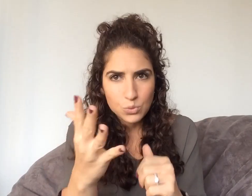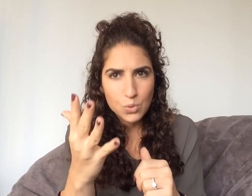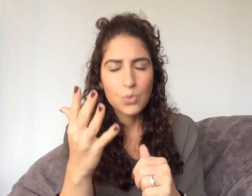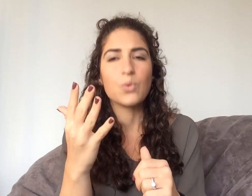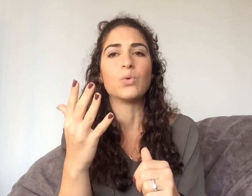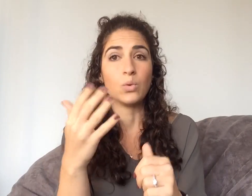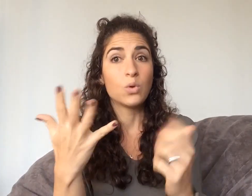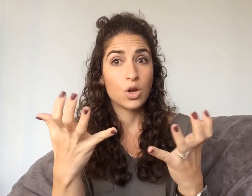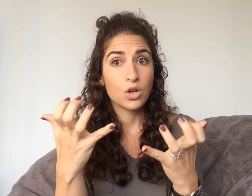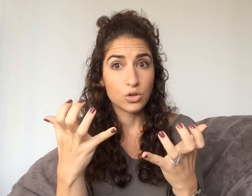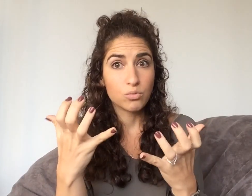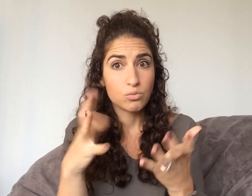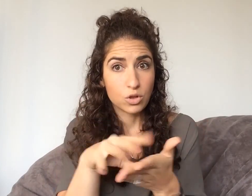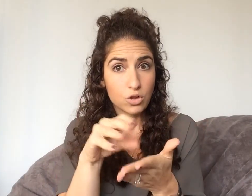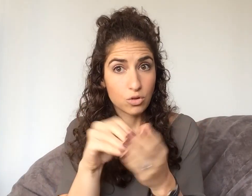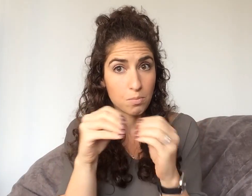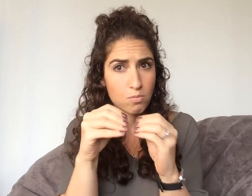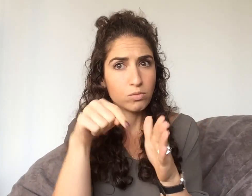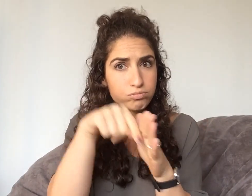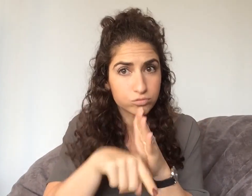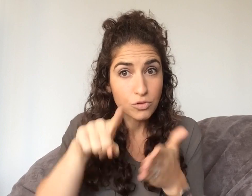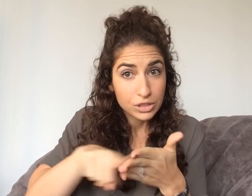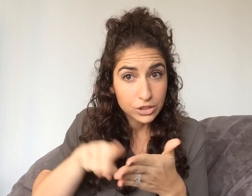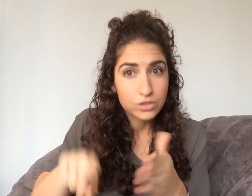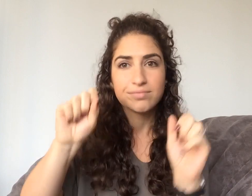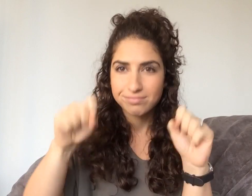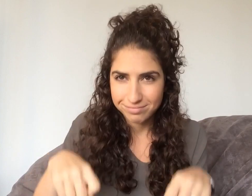you a little bit of an intro now, but if you want to learn more in depth you can